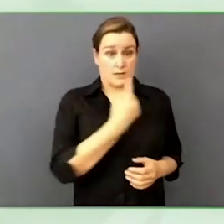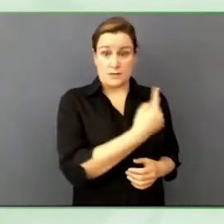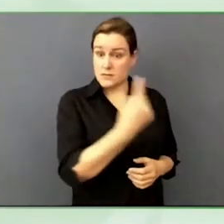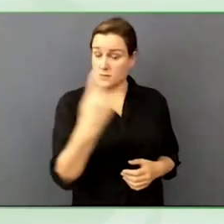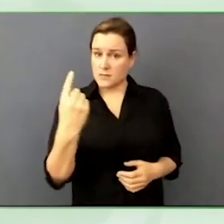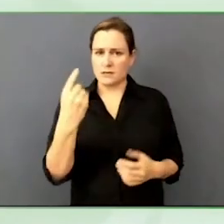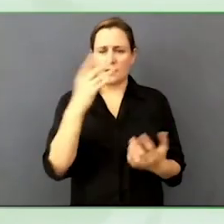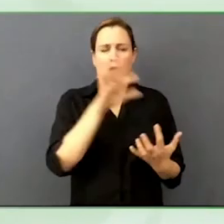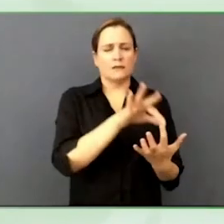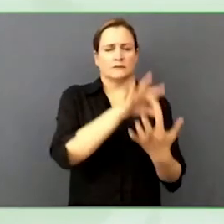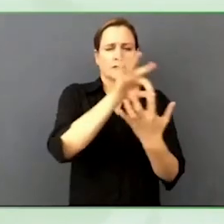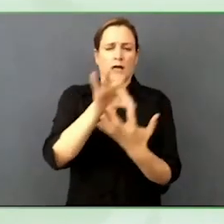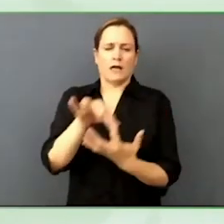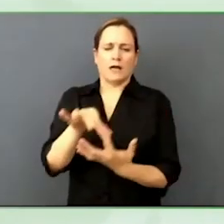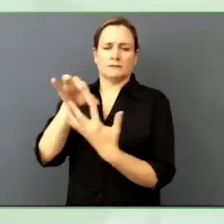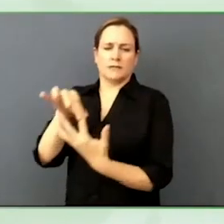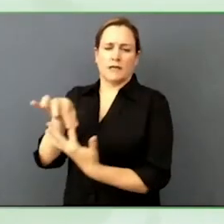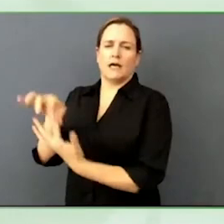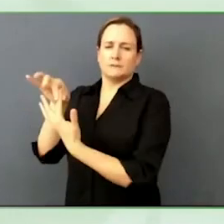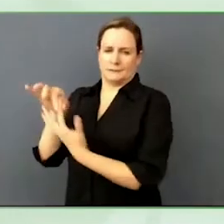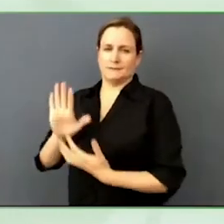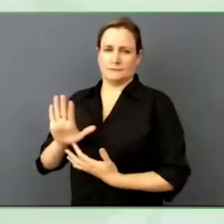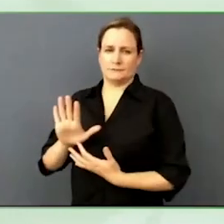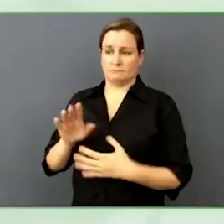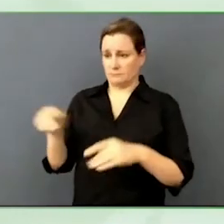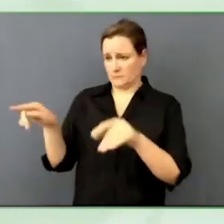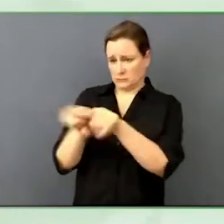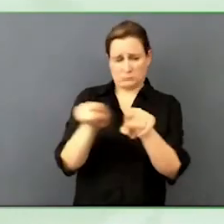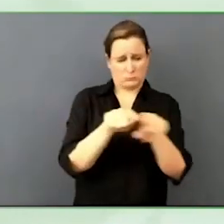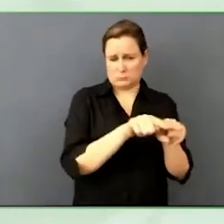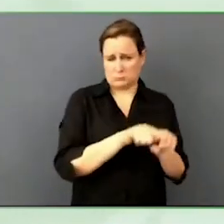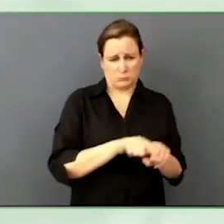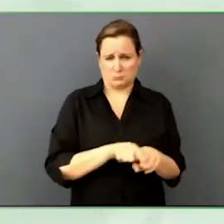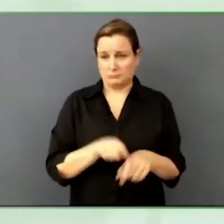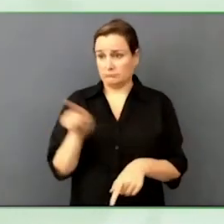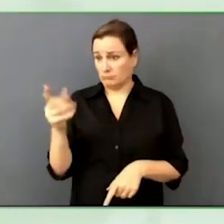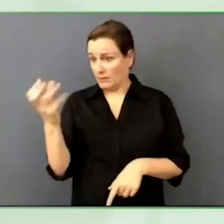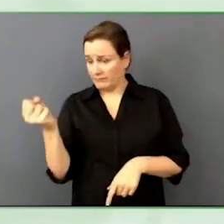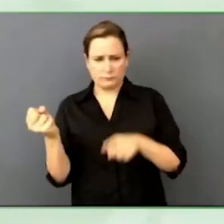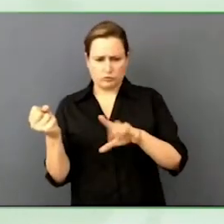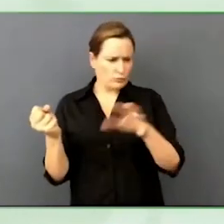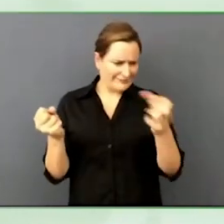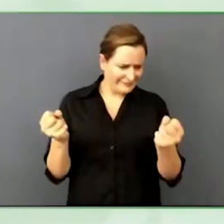have these strengths and weaknesses but there is something we all share in common, the human condition.